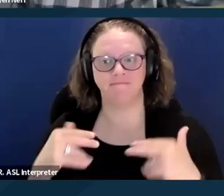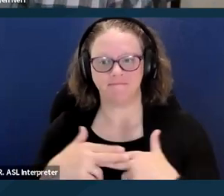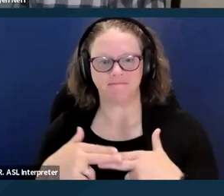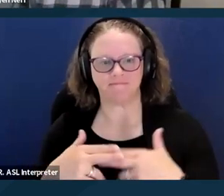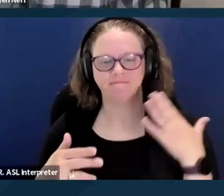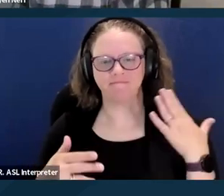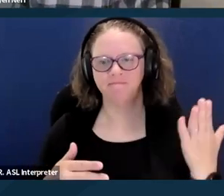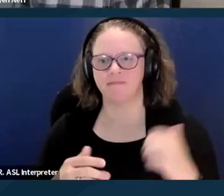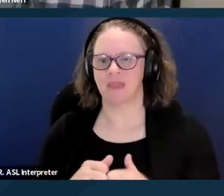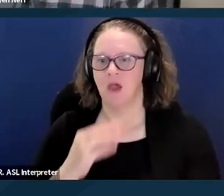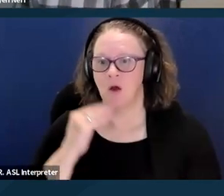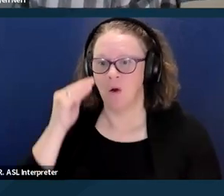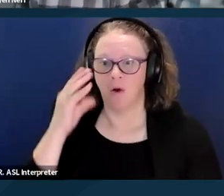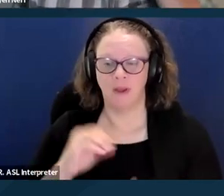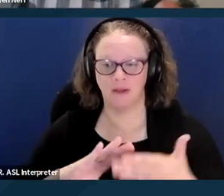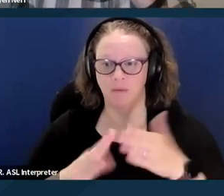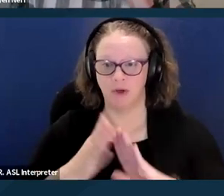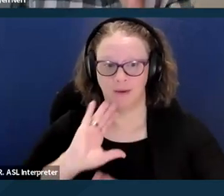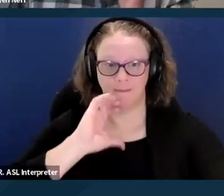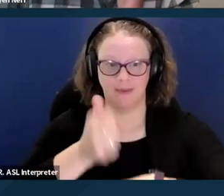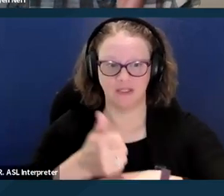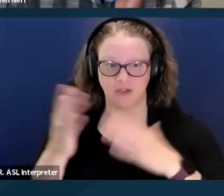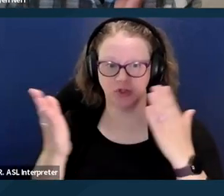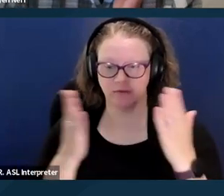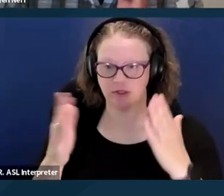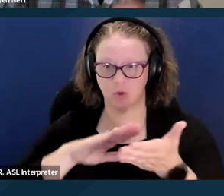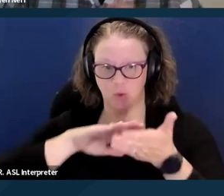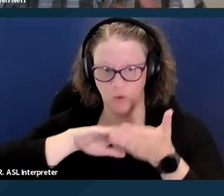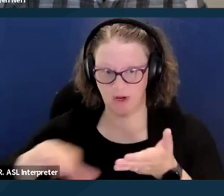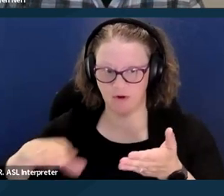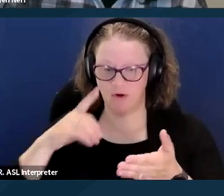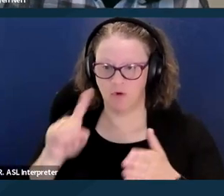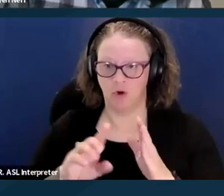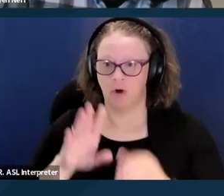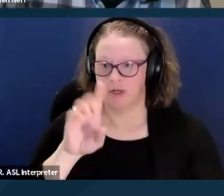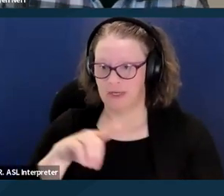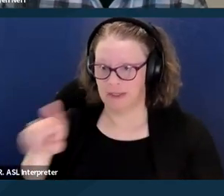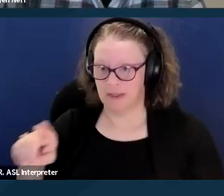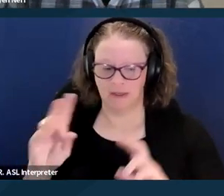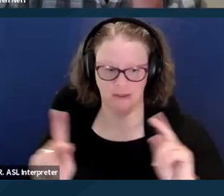So the Home and Community-Based Services Waiver for the developmentally disabled.